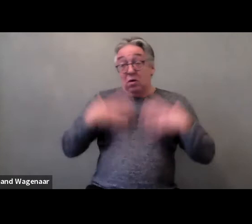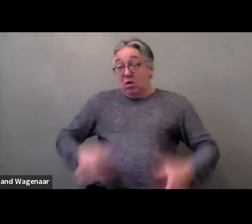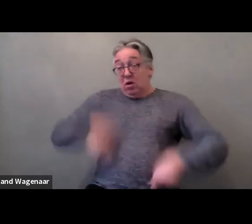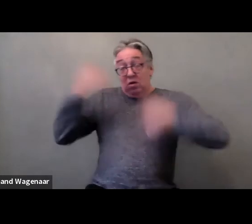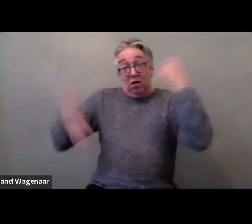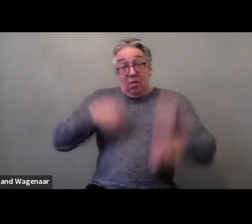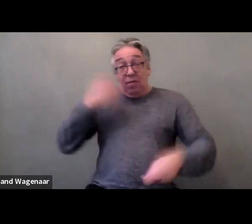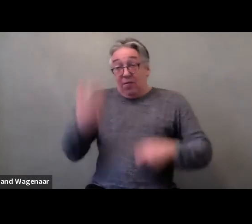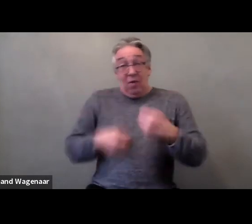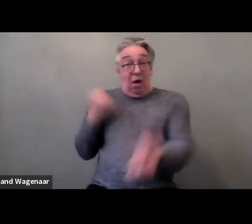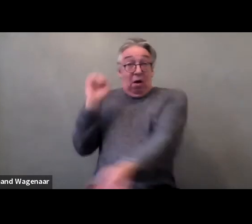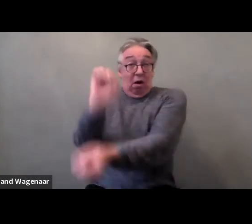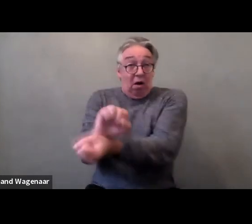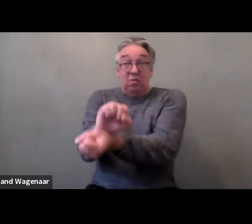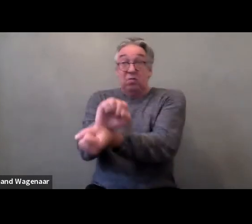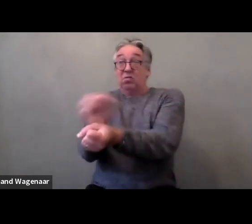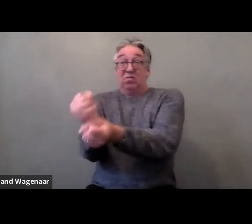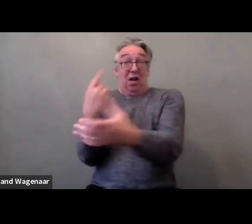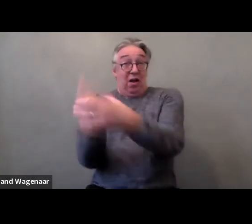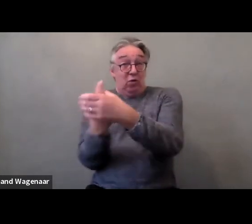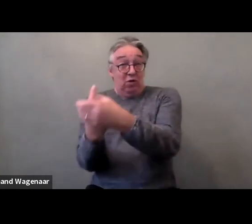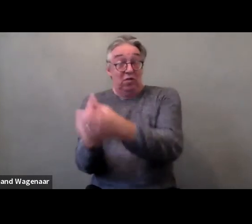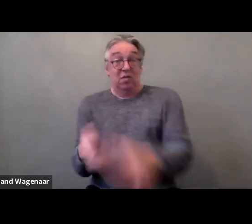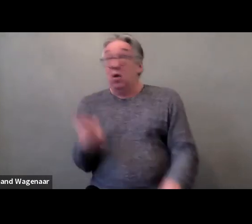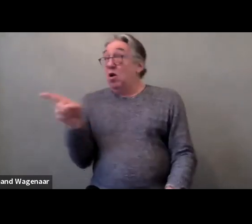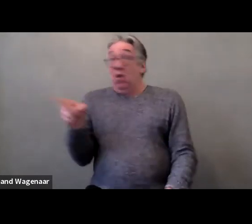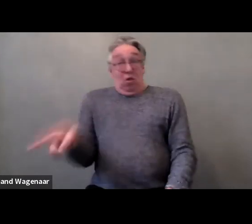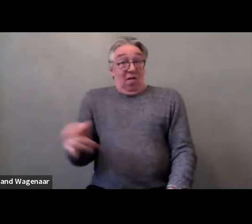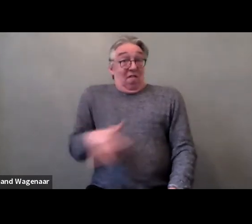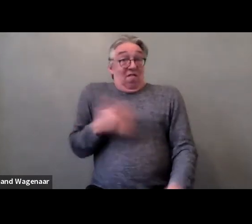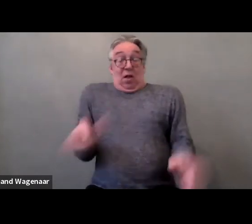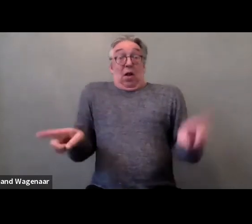That to her was no different than being sexually abused, which she experienced